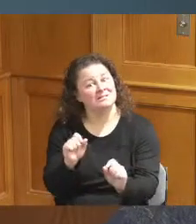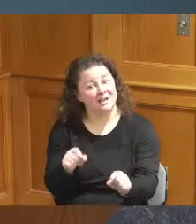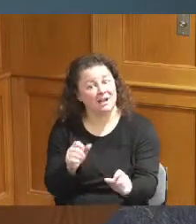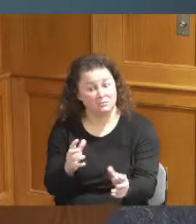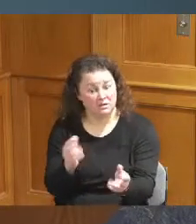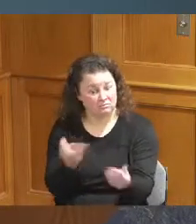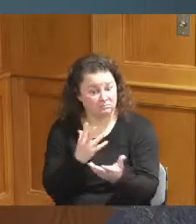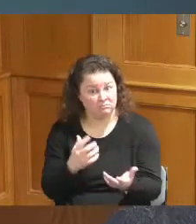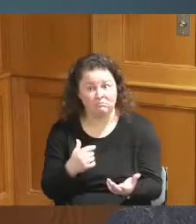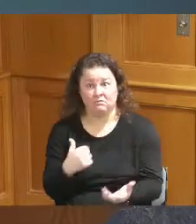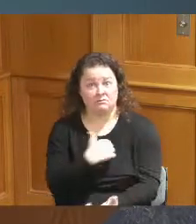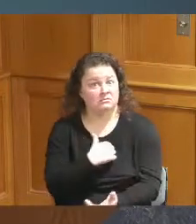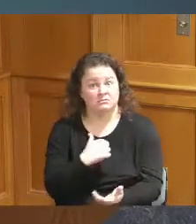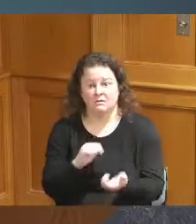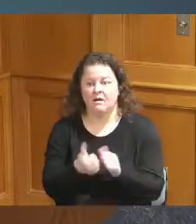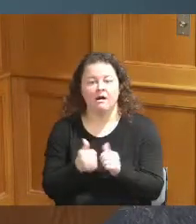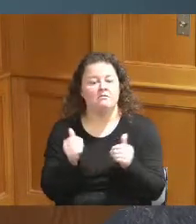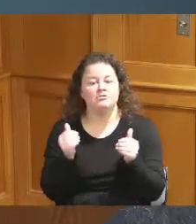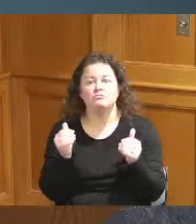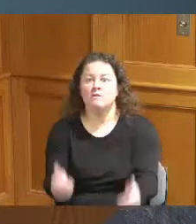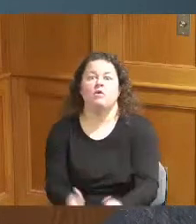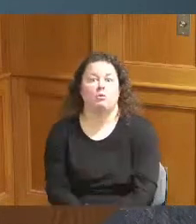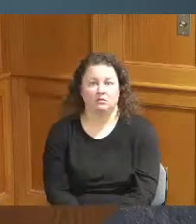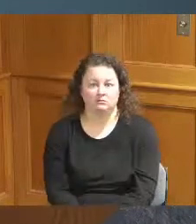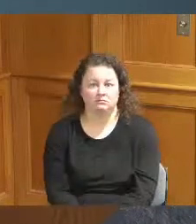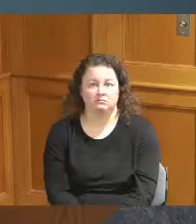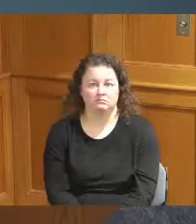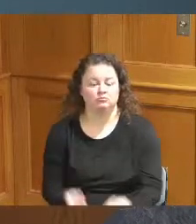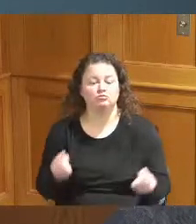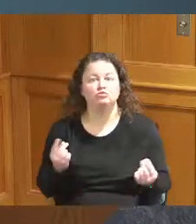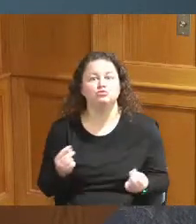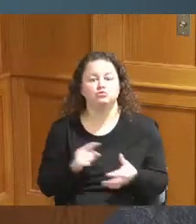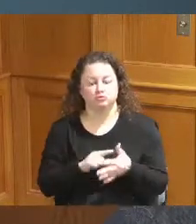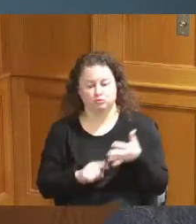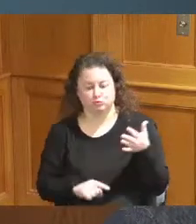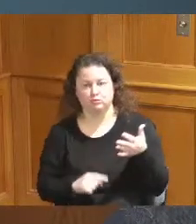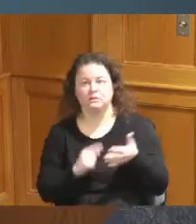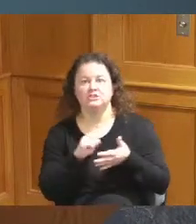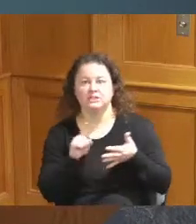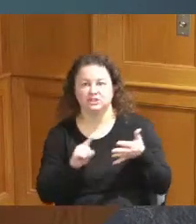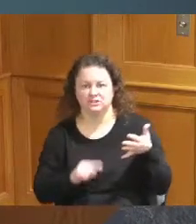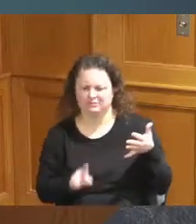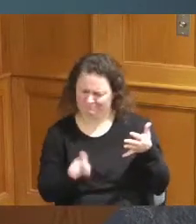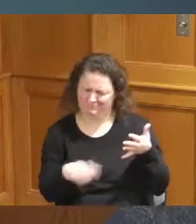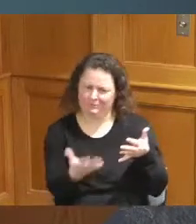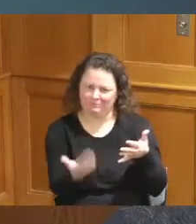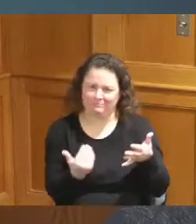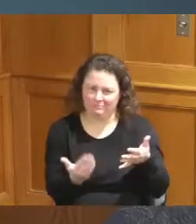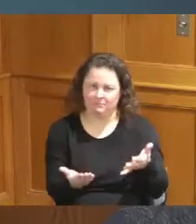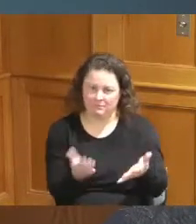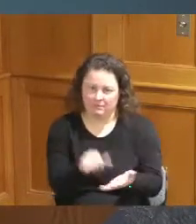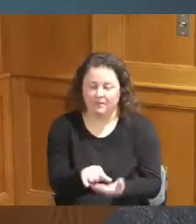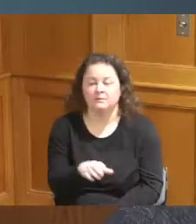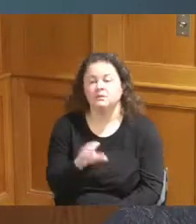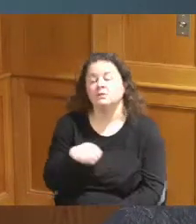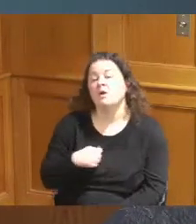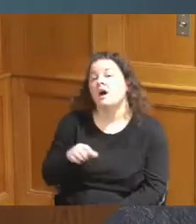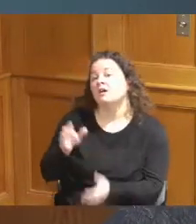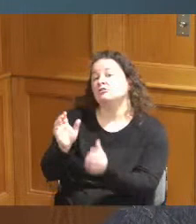move this piece forward I did talk with the Mayor today Mayor I have to have pure ball from the city